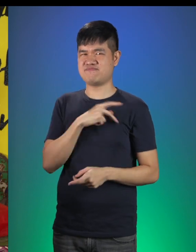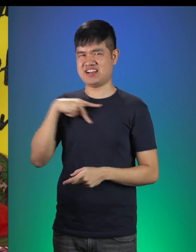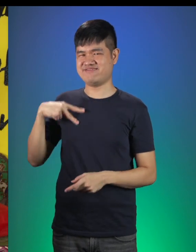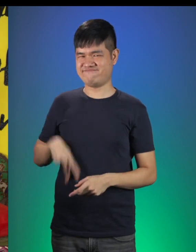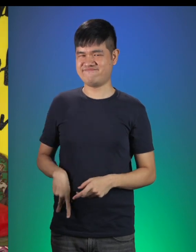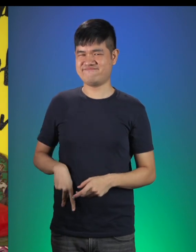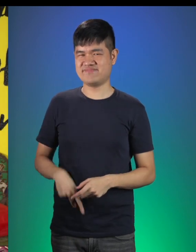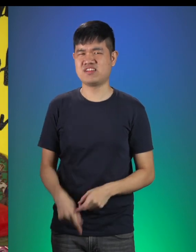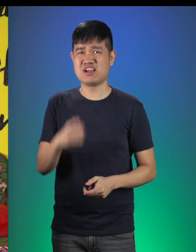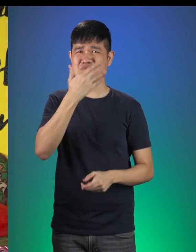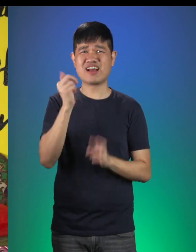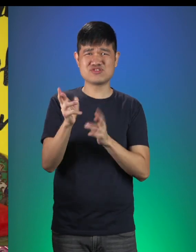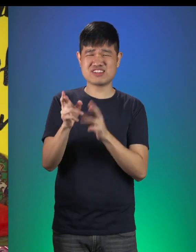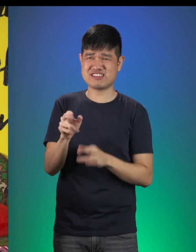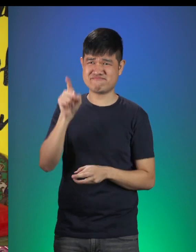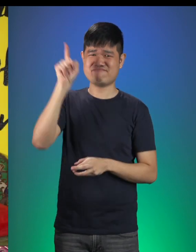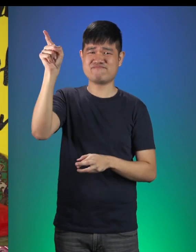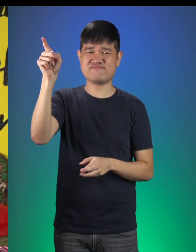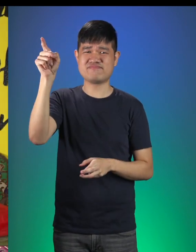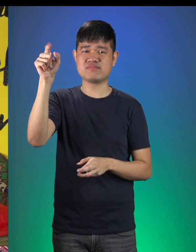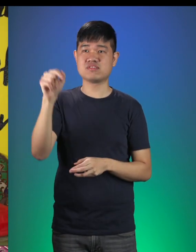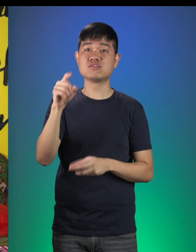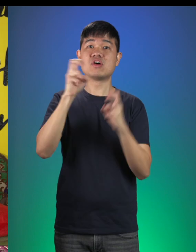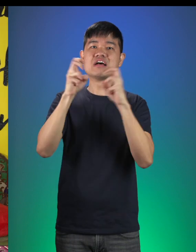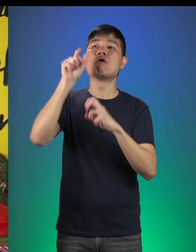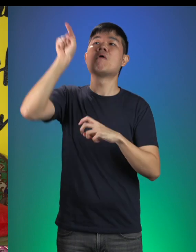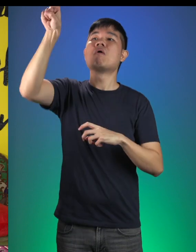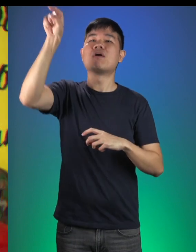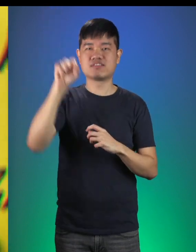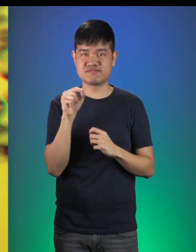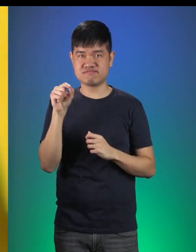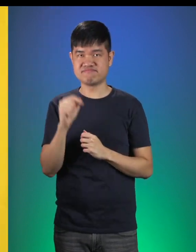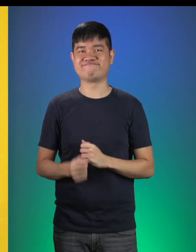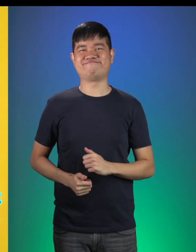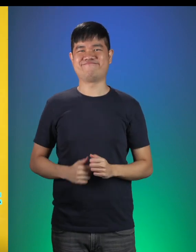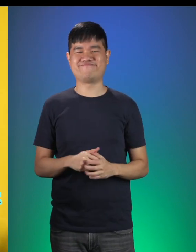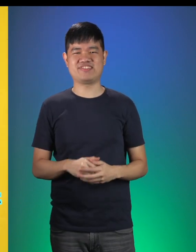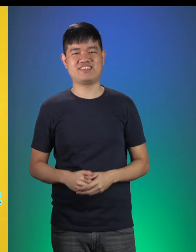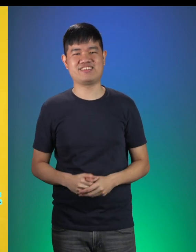Oh, you better be on your way! The Castle is just up ahead! Dwayne: And so,